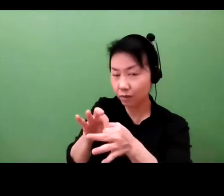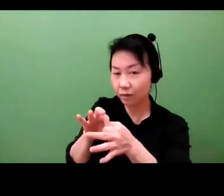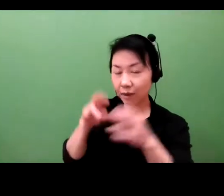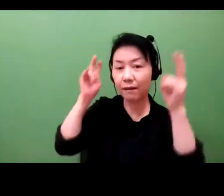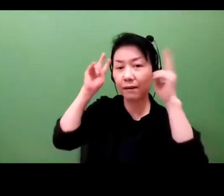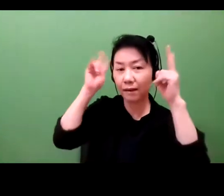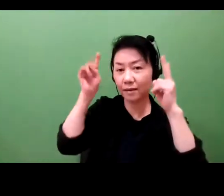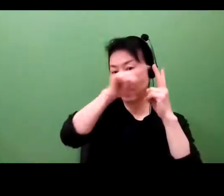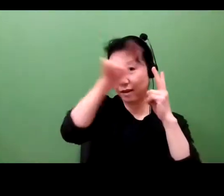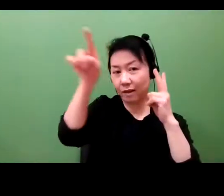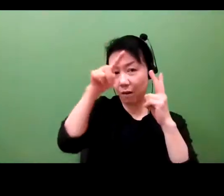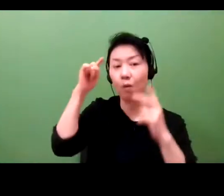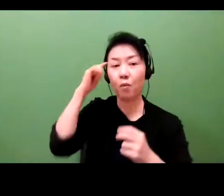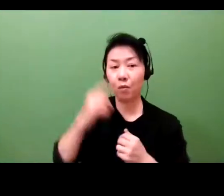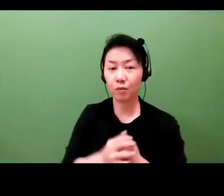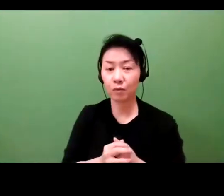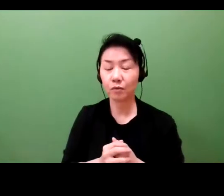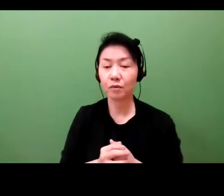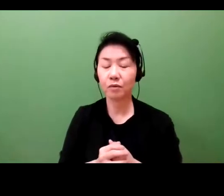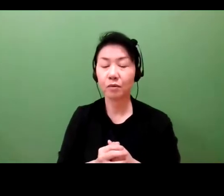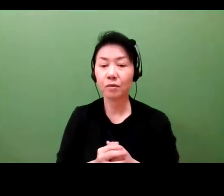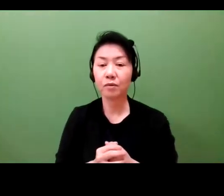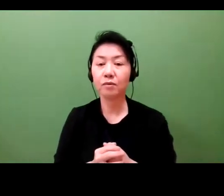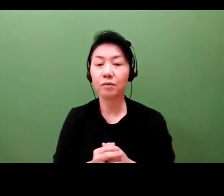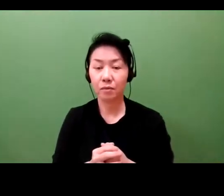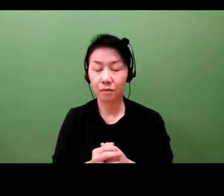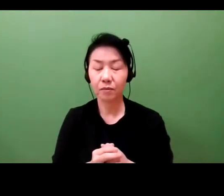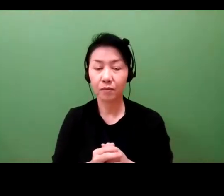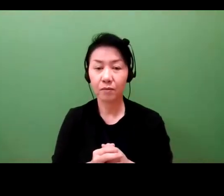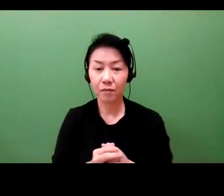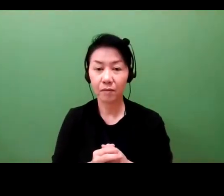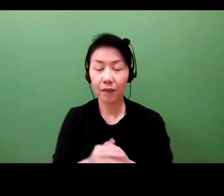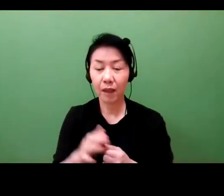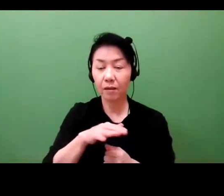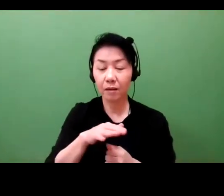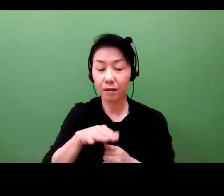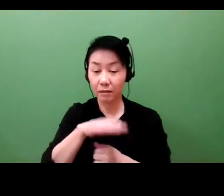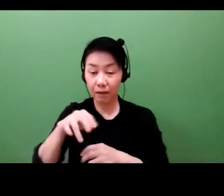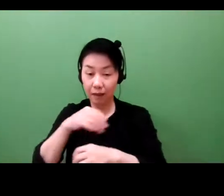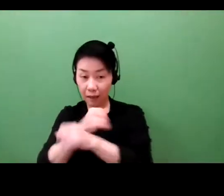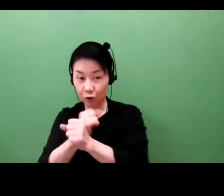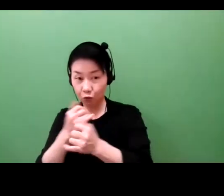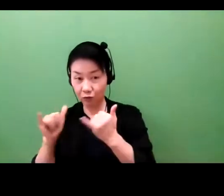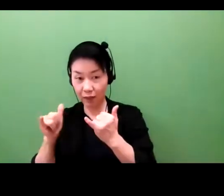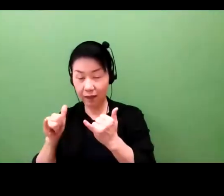because they didn't have to pay for all the research and development. You have that cost.